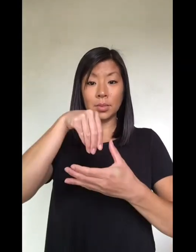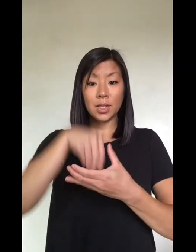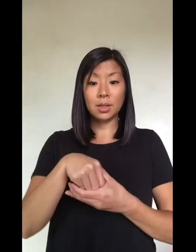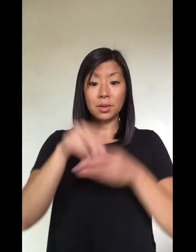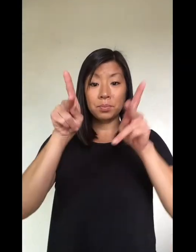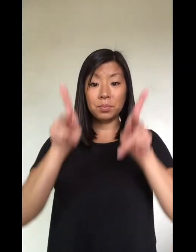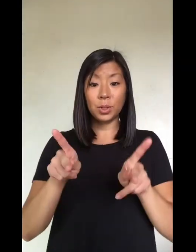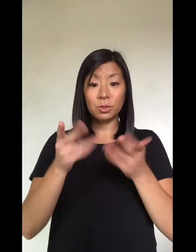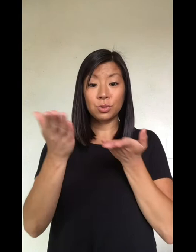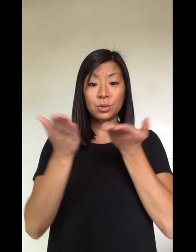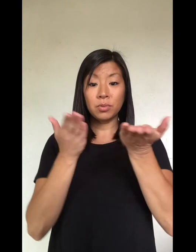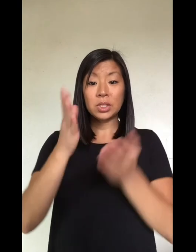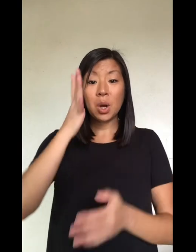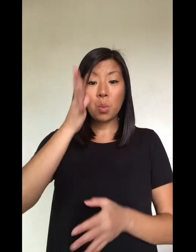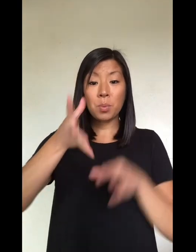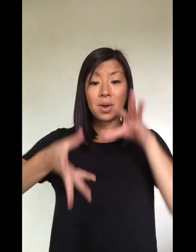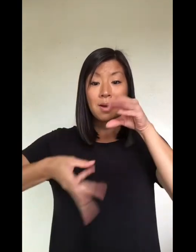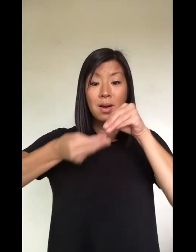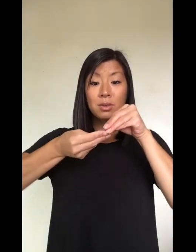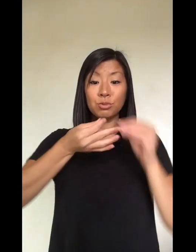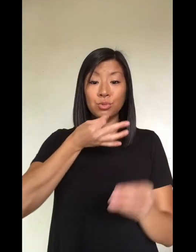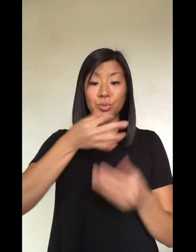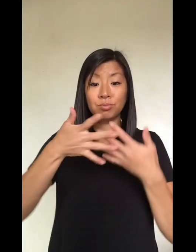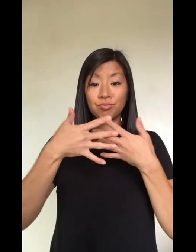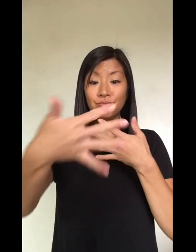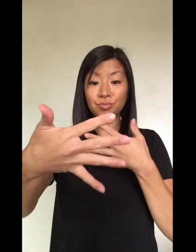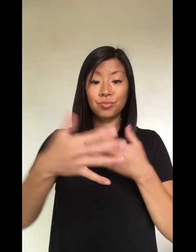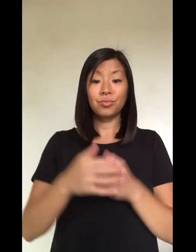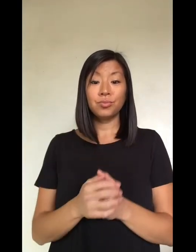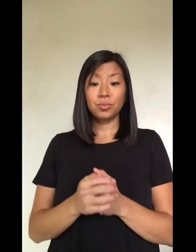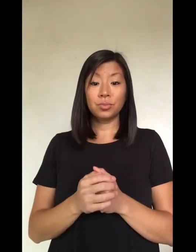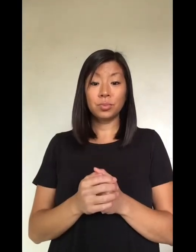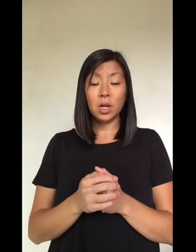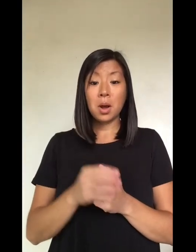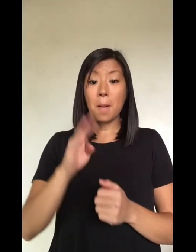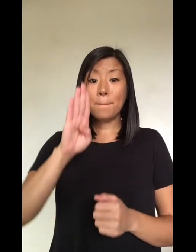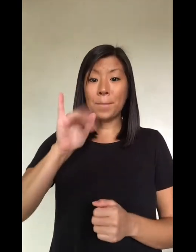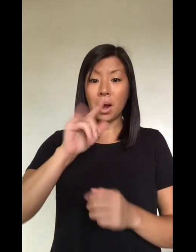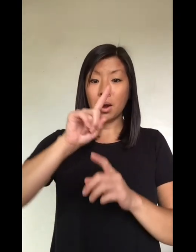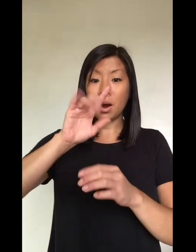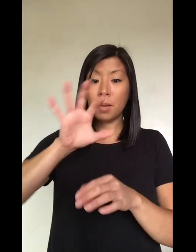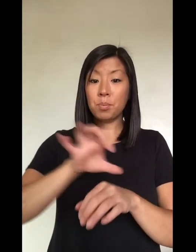In-person services will be expanding gradually by appointment